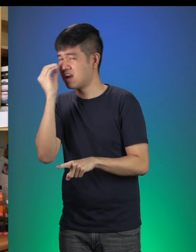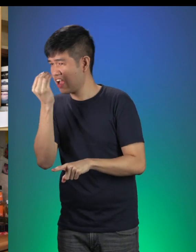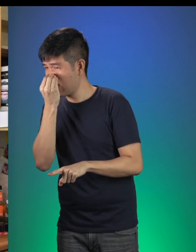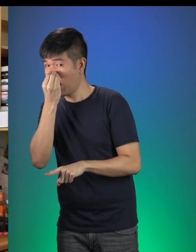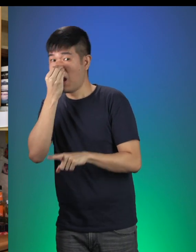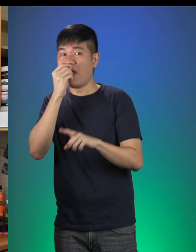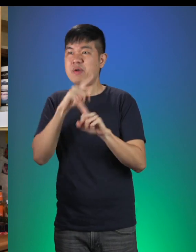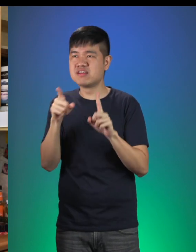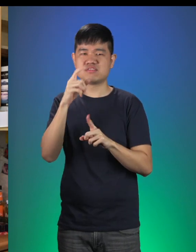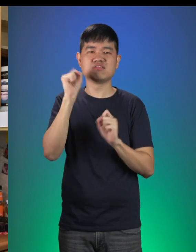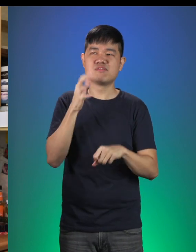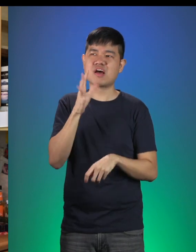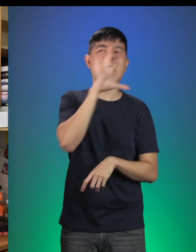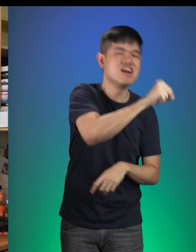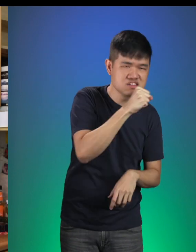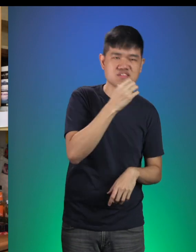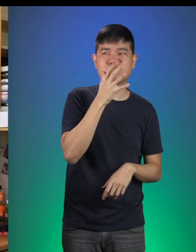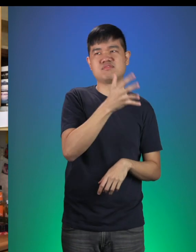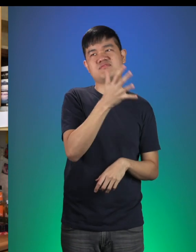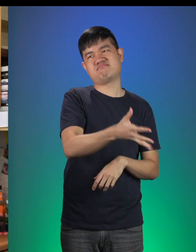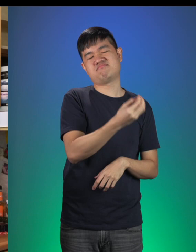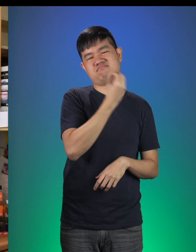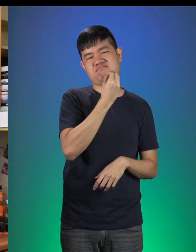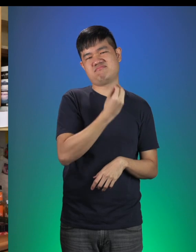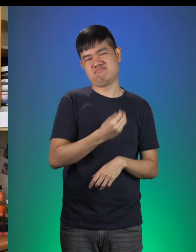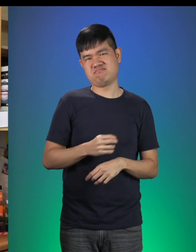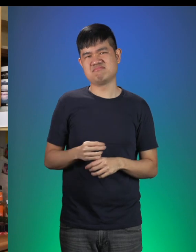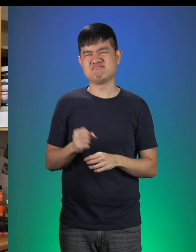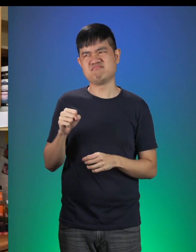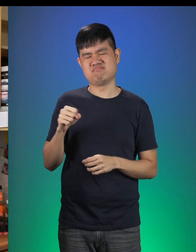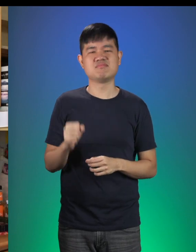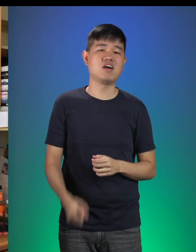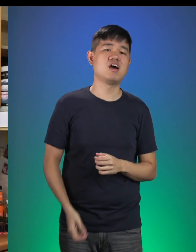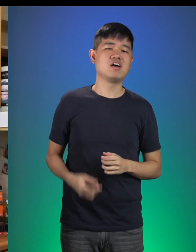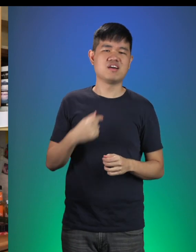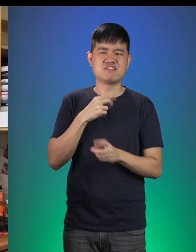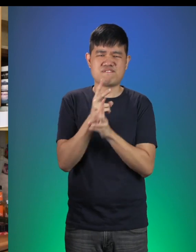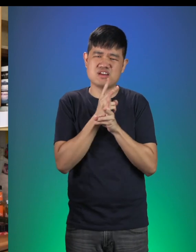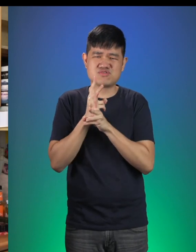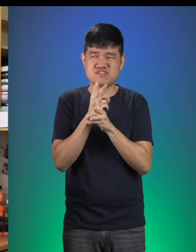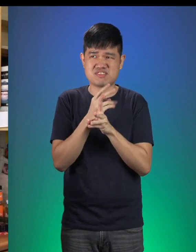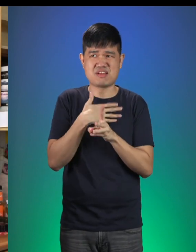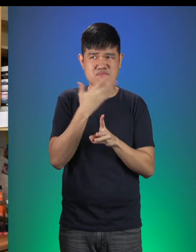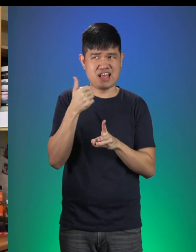so that he could eat my Grandmother! I will be careful and I better be on my way now.